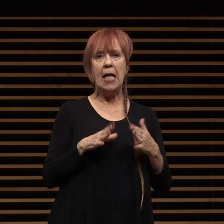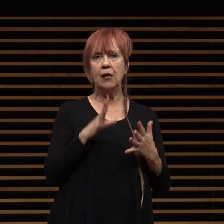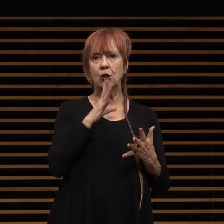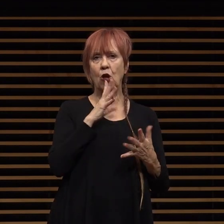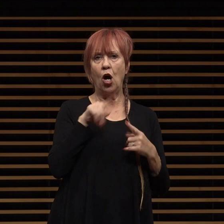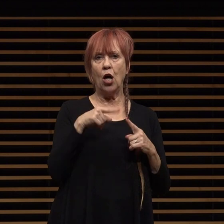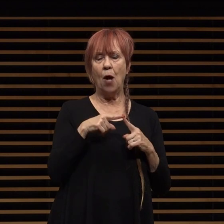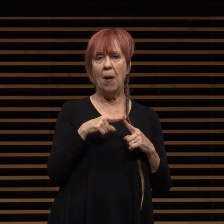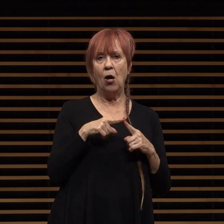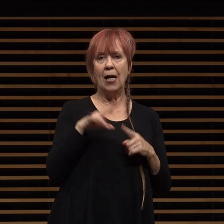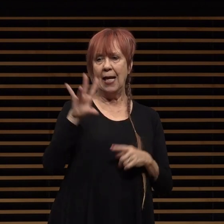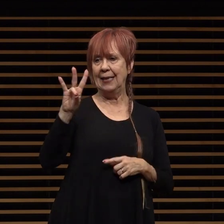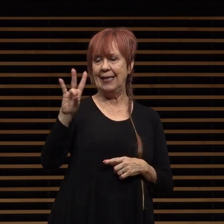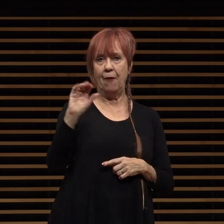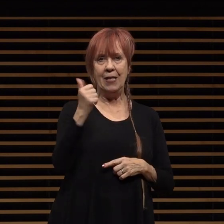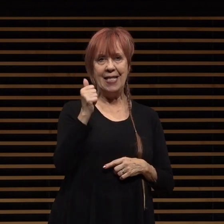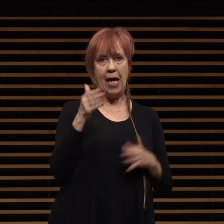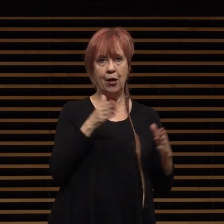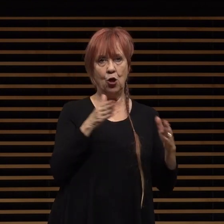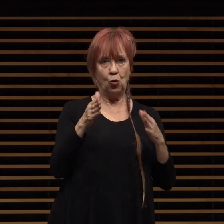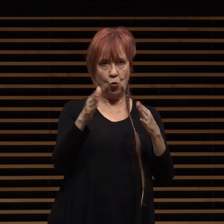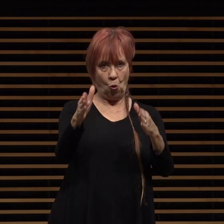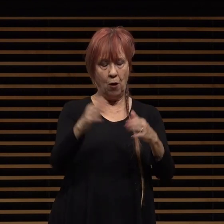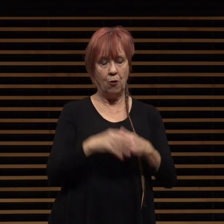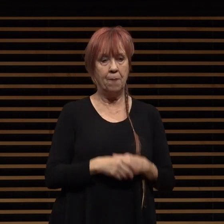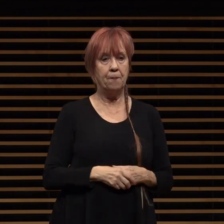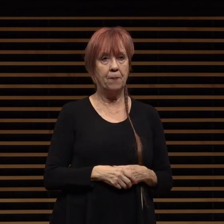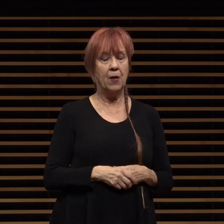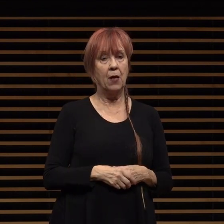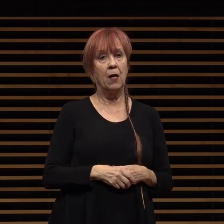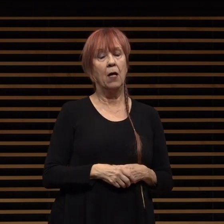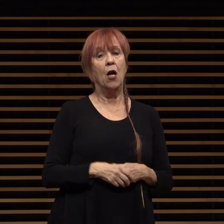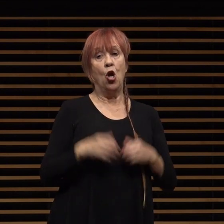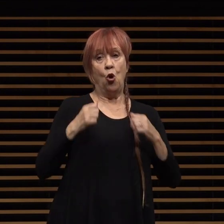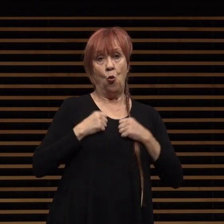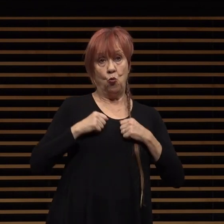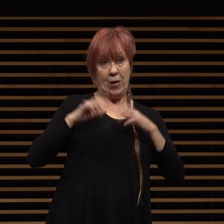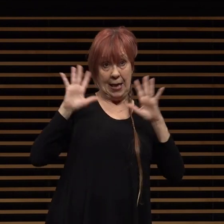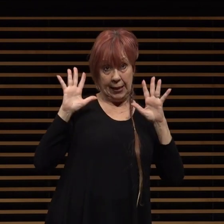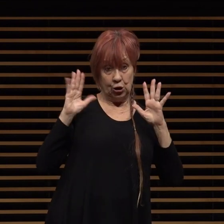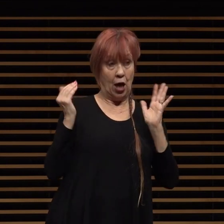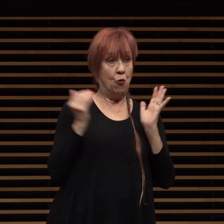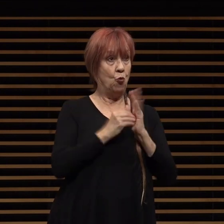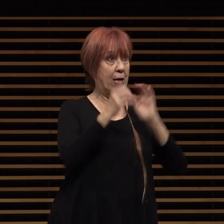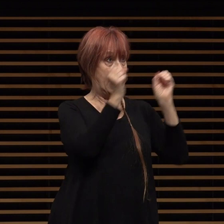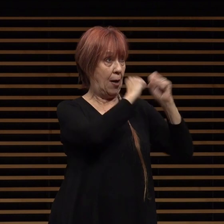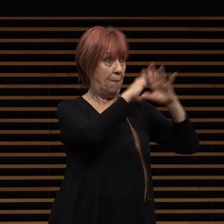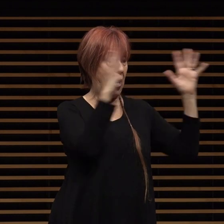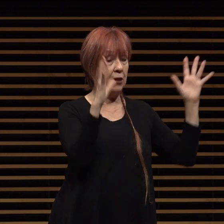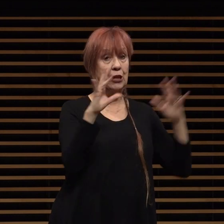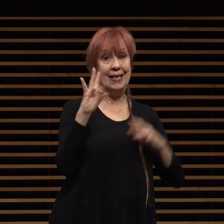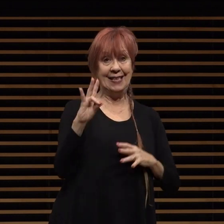the 710 corridor relinquishment and reimagining the 710